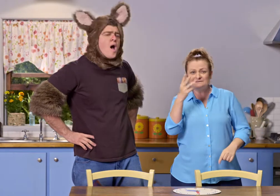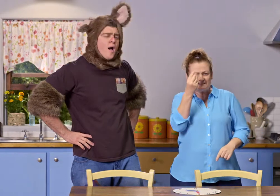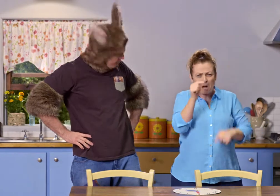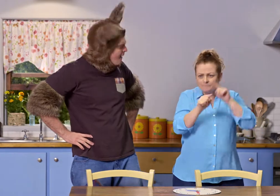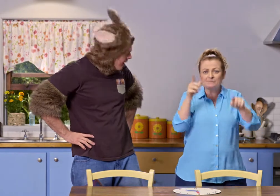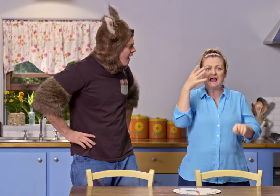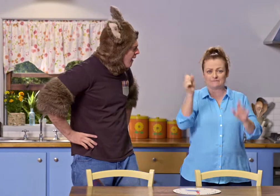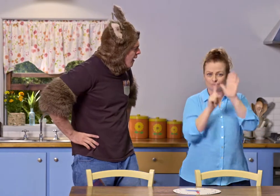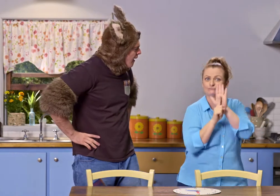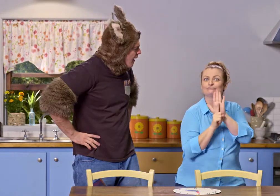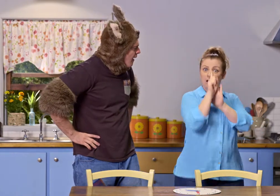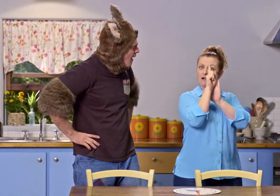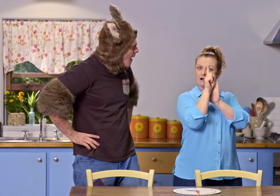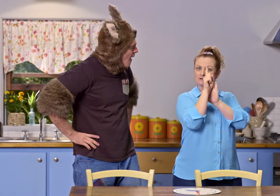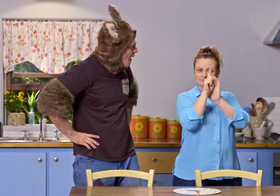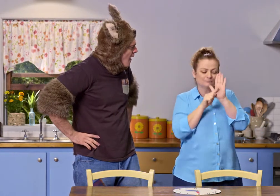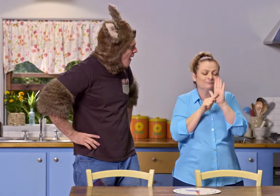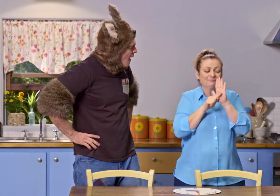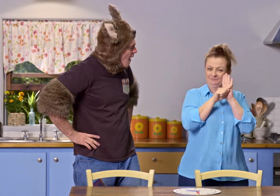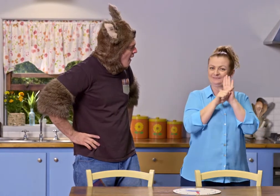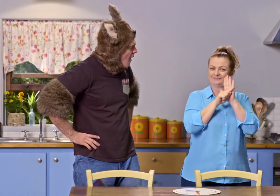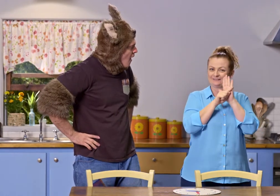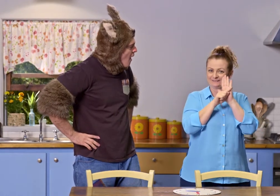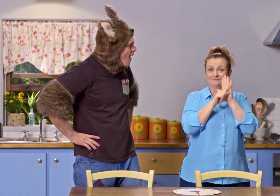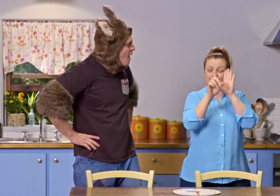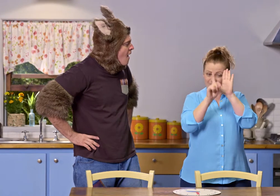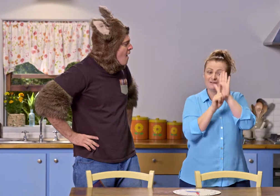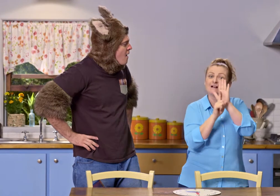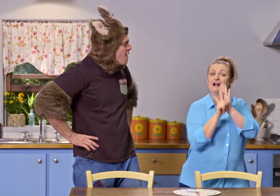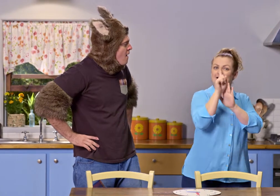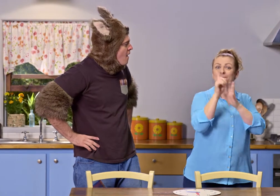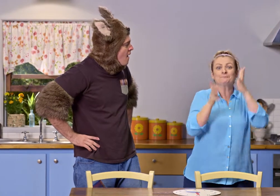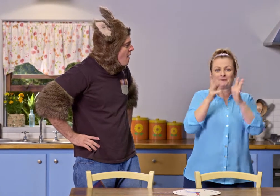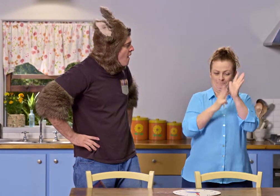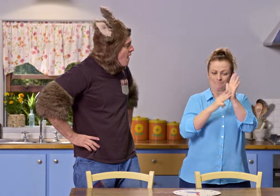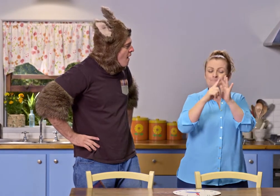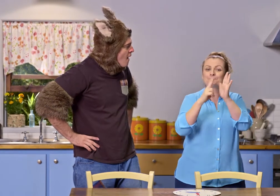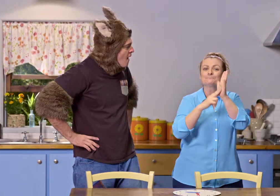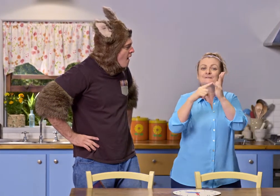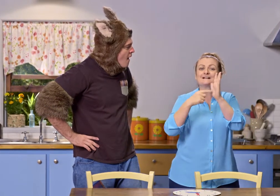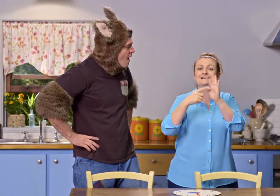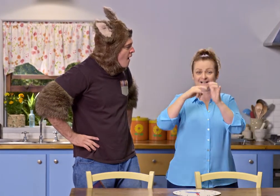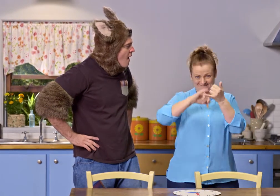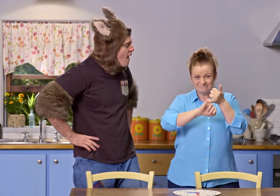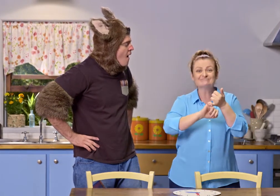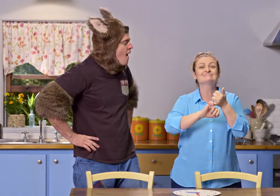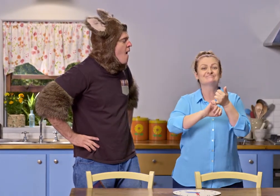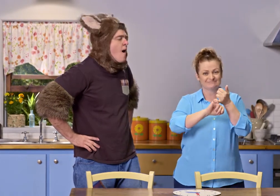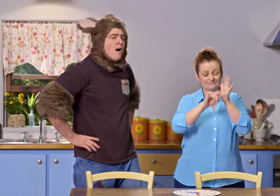Some of them have got a minute hand, which is the longer hand, and that counts the minutes.